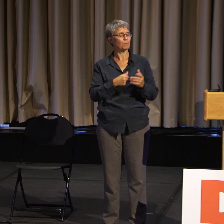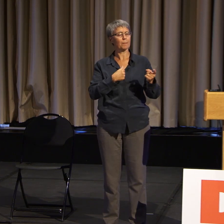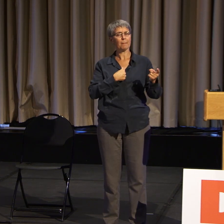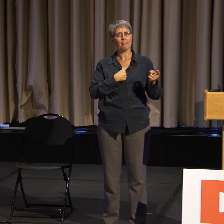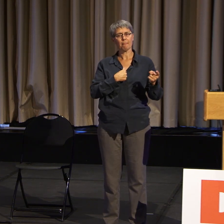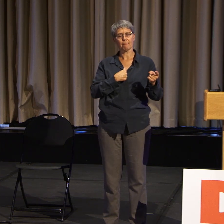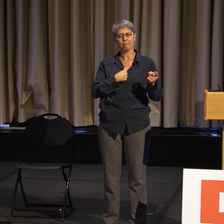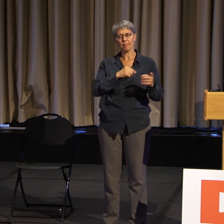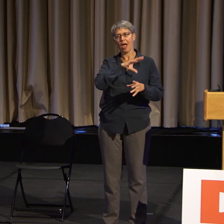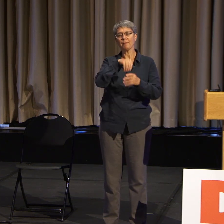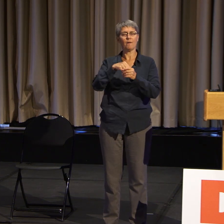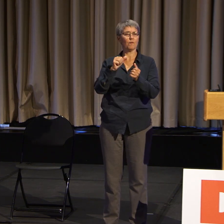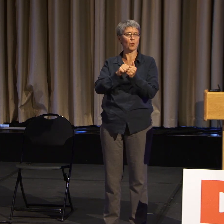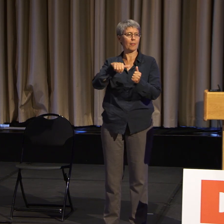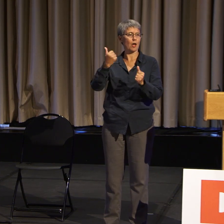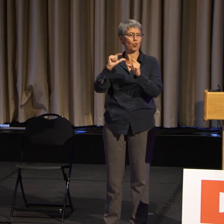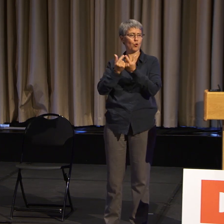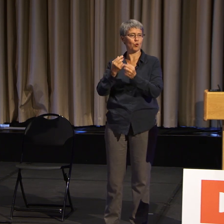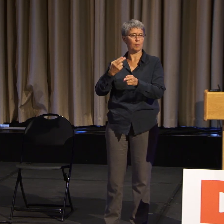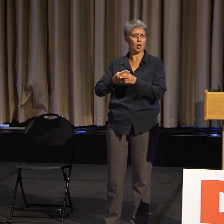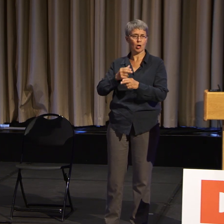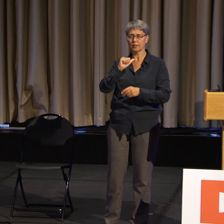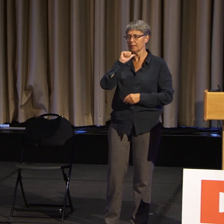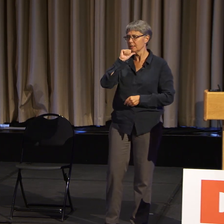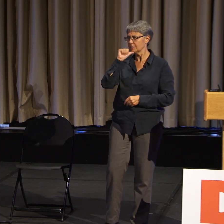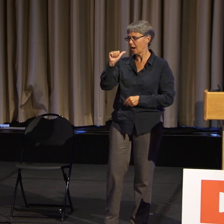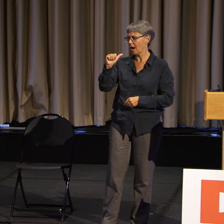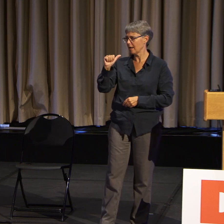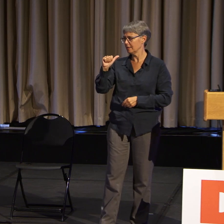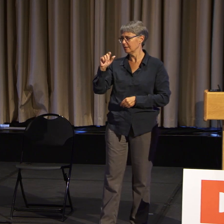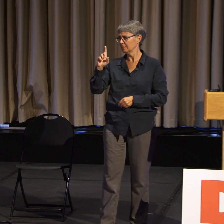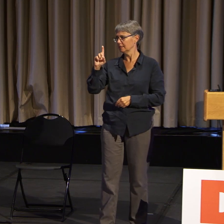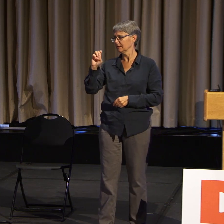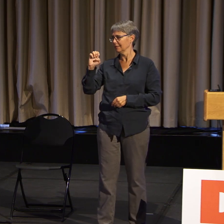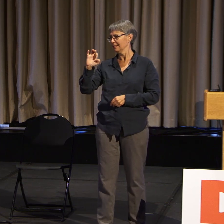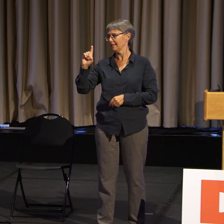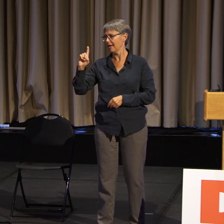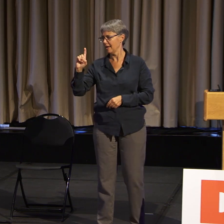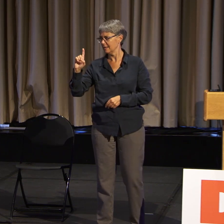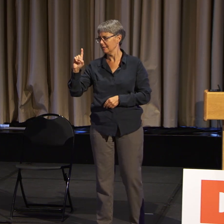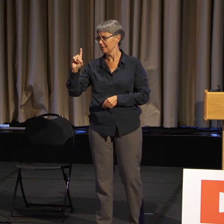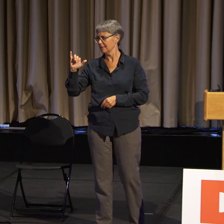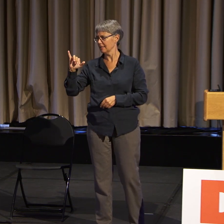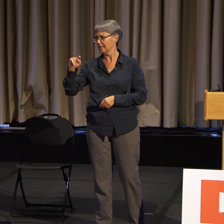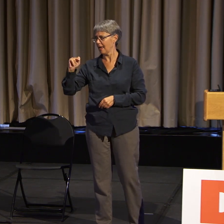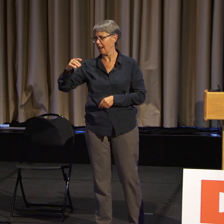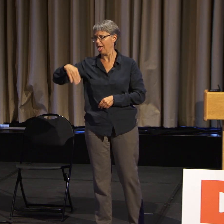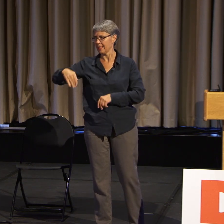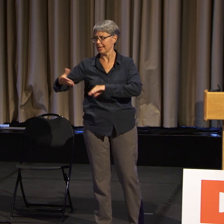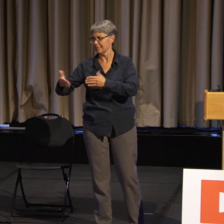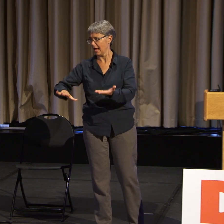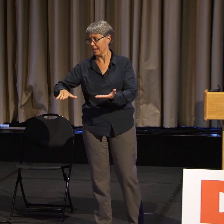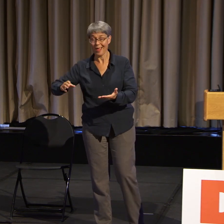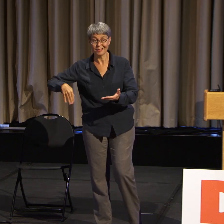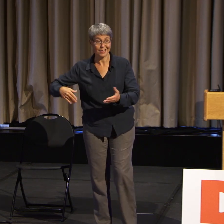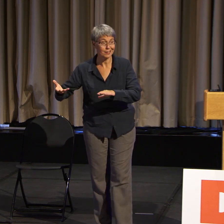It's a national organization opposed to doctor-assisted suicide and euthanasia